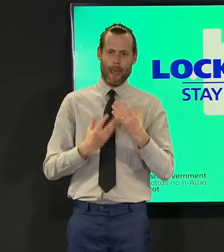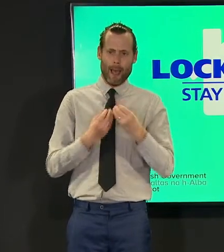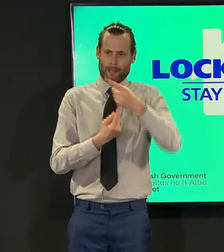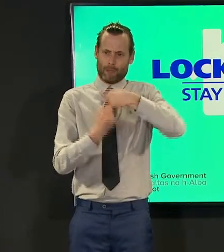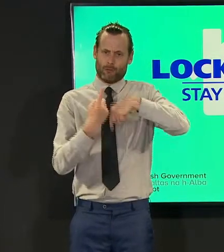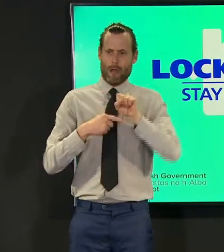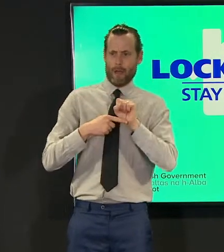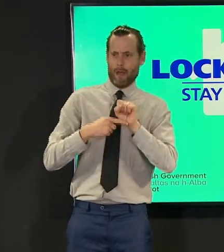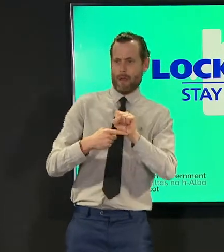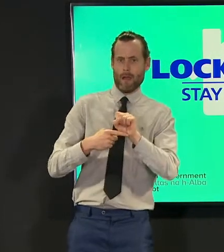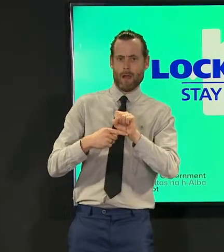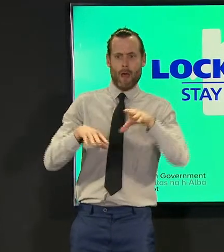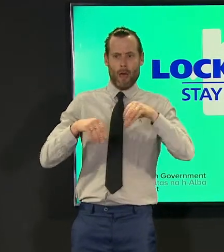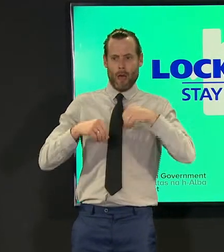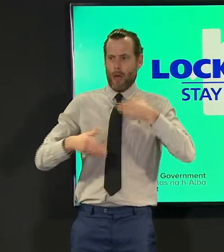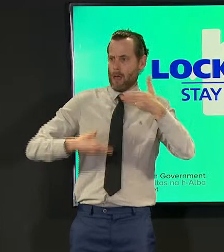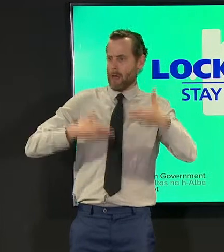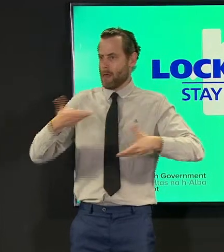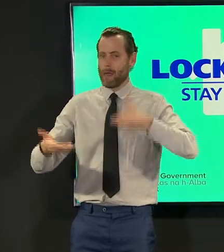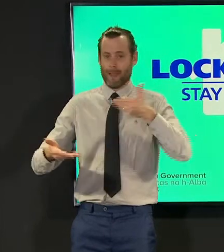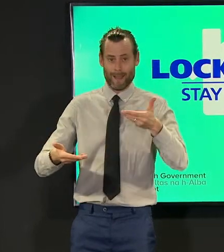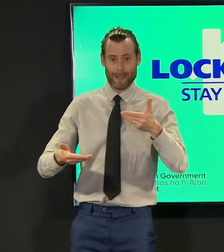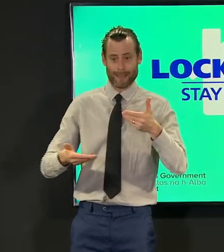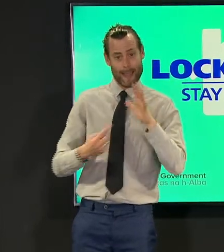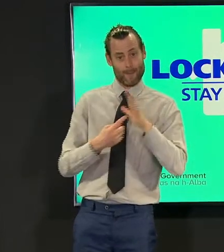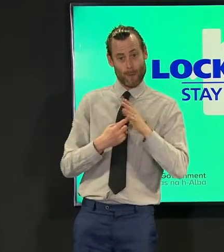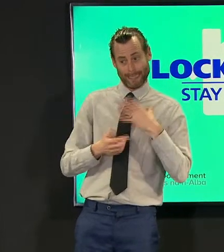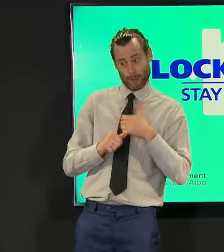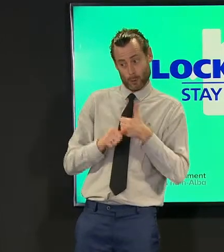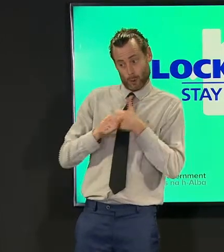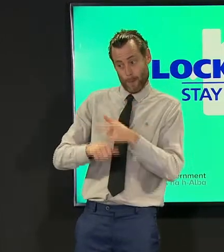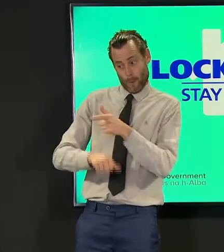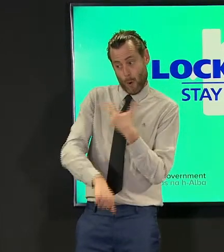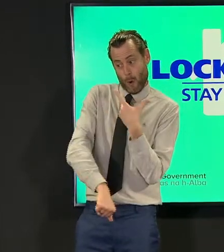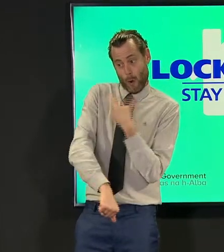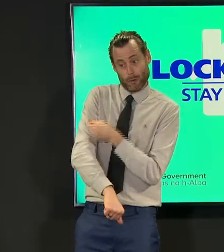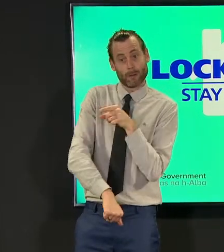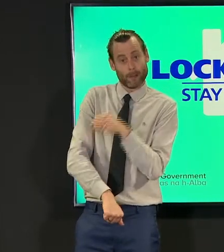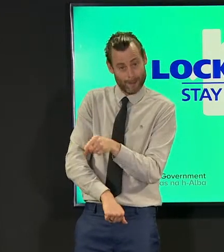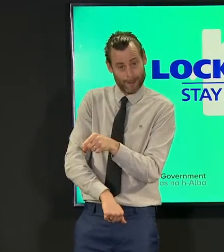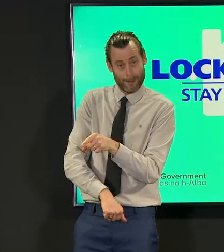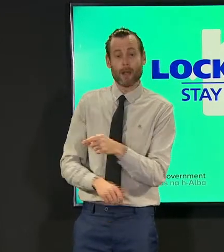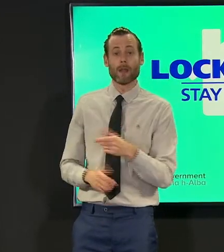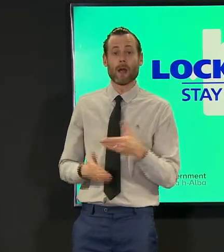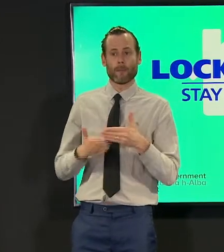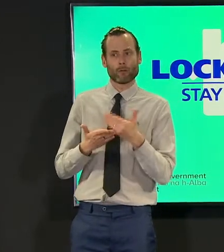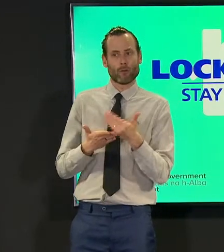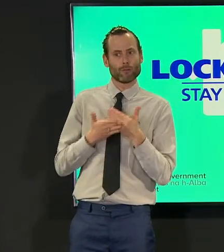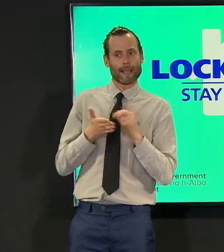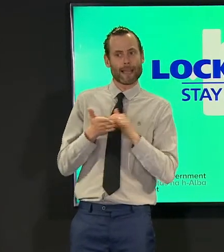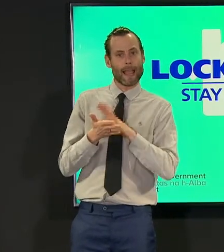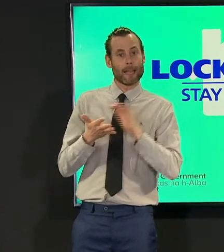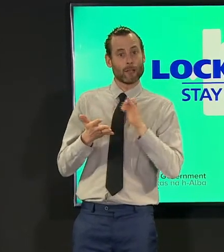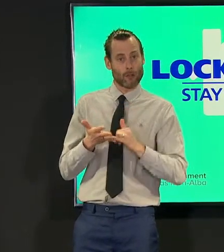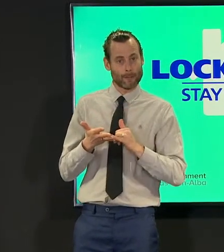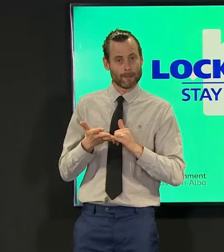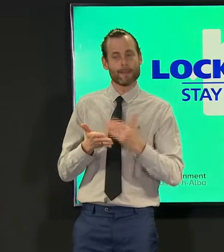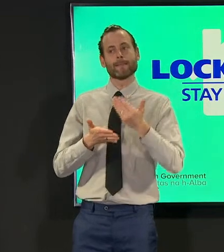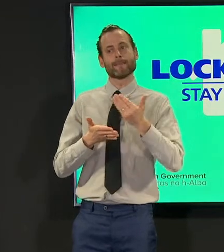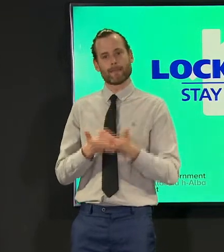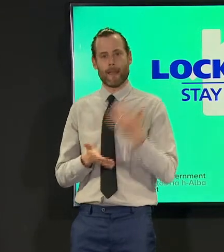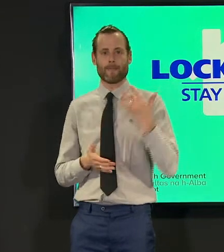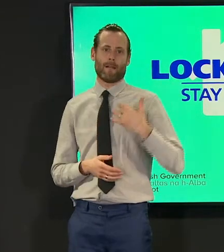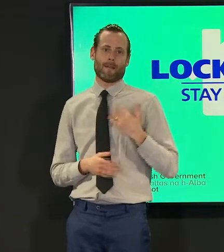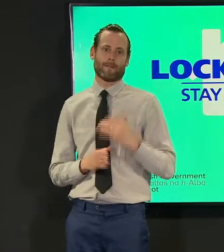and it's how we continue to protect our nhs and save life save lives so thank you once again to